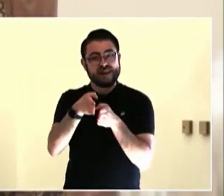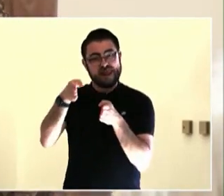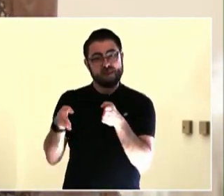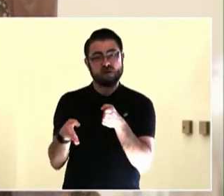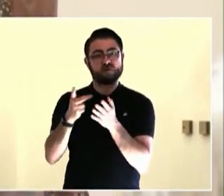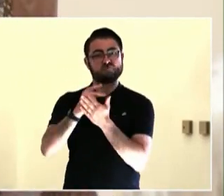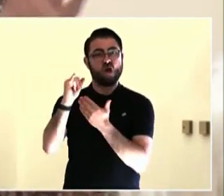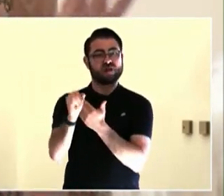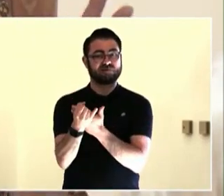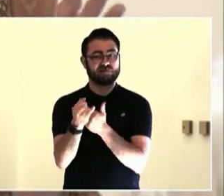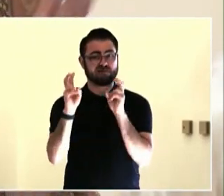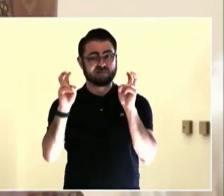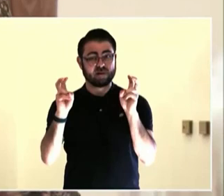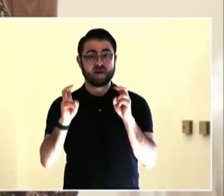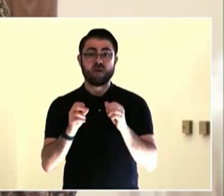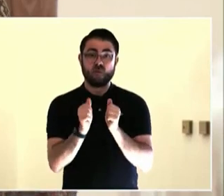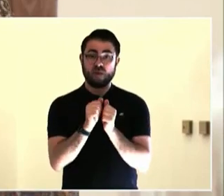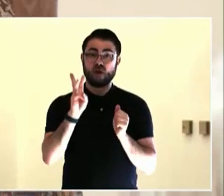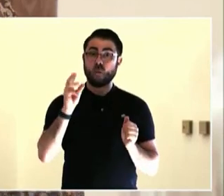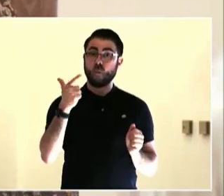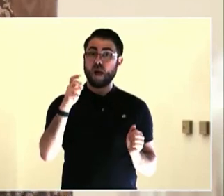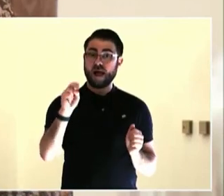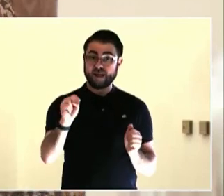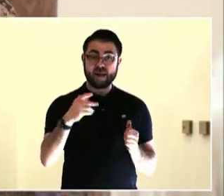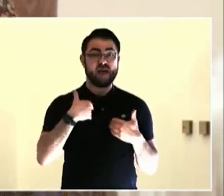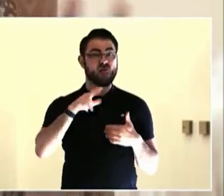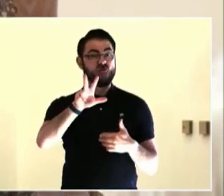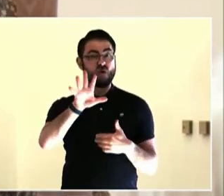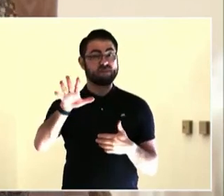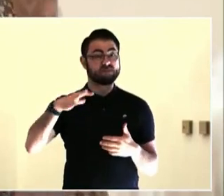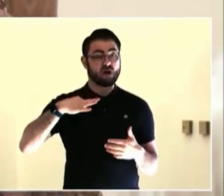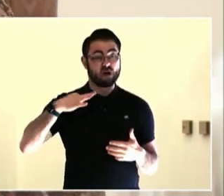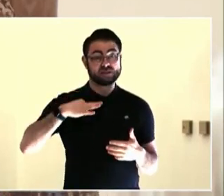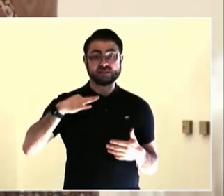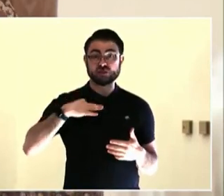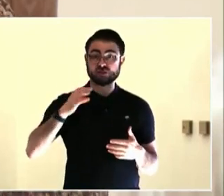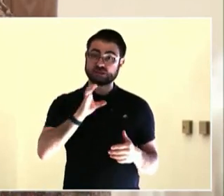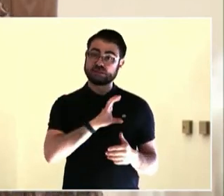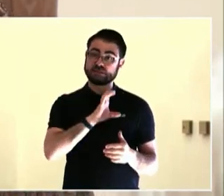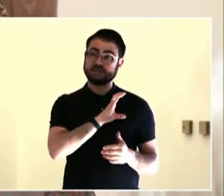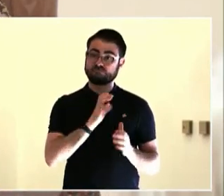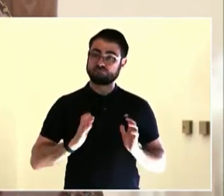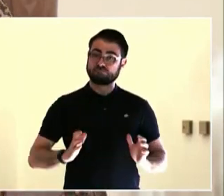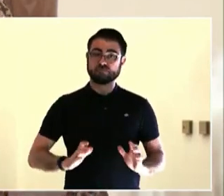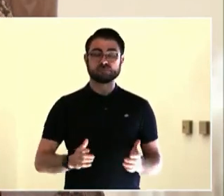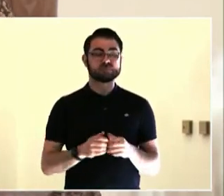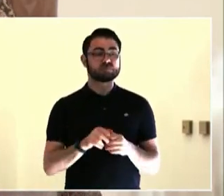we do, every day, and yet when you do civic engagement, these